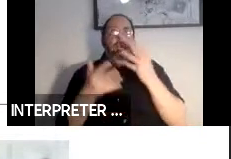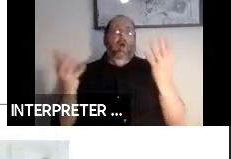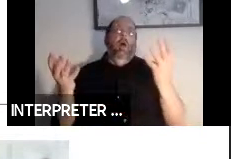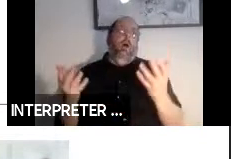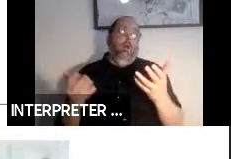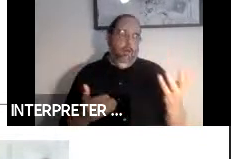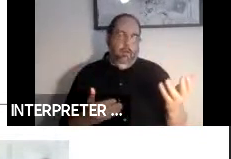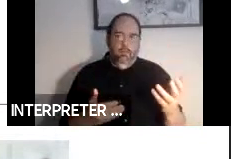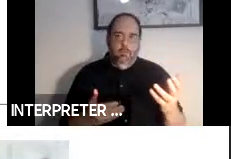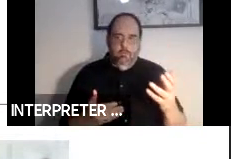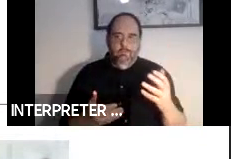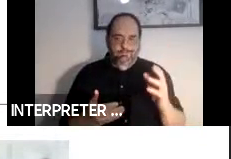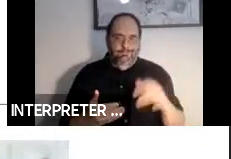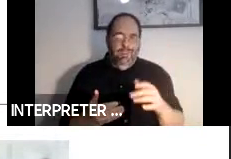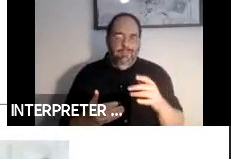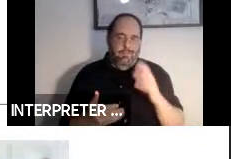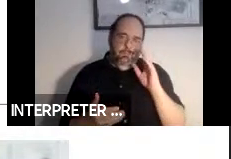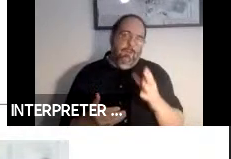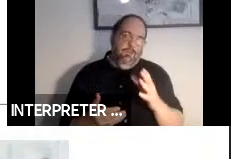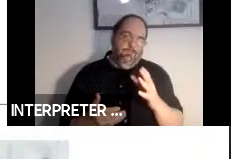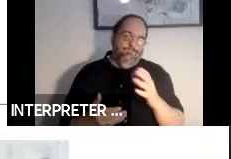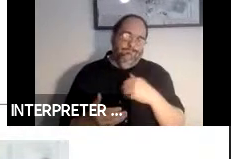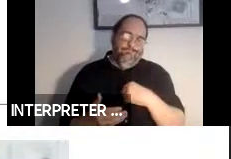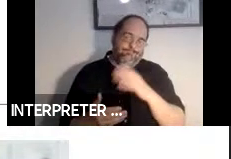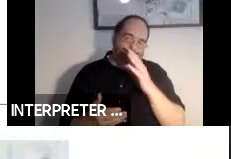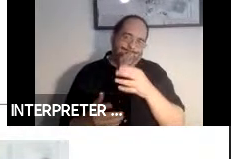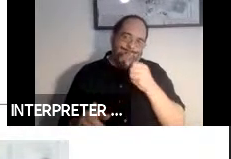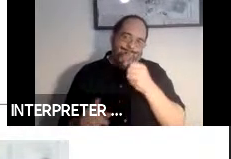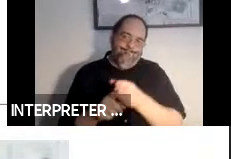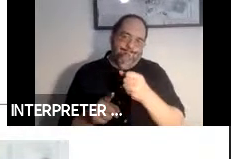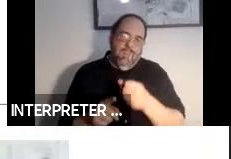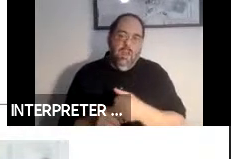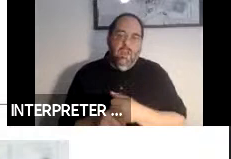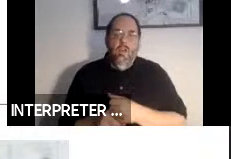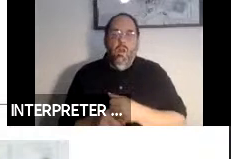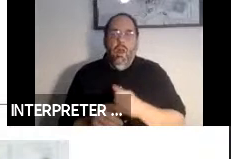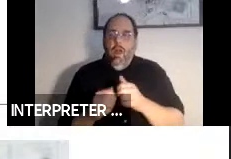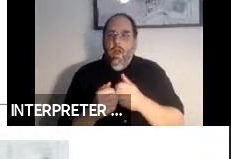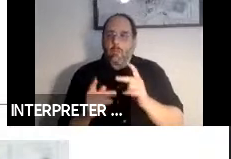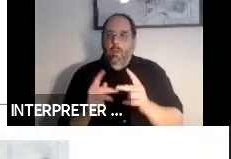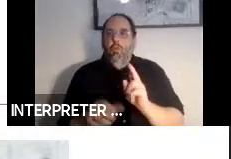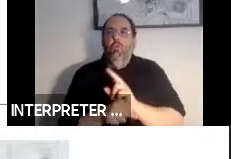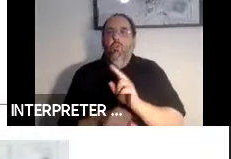this that we think are going to have a direct impact on how people use autonomous vehicles.